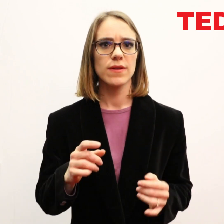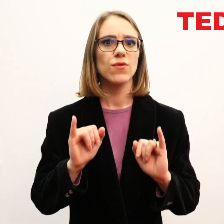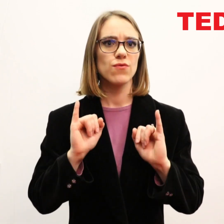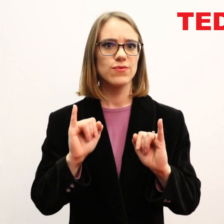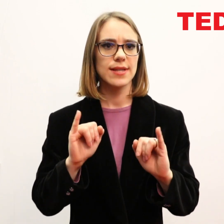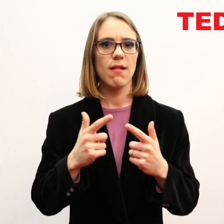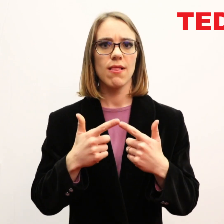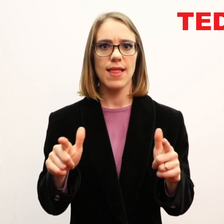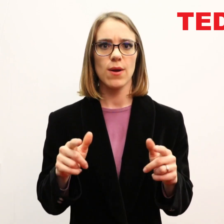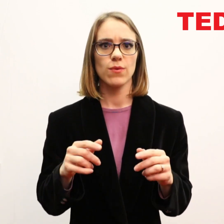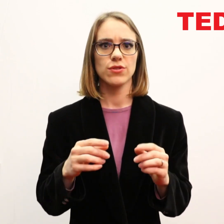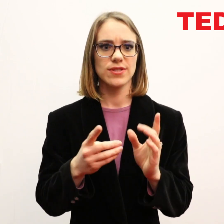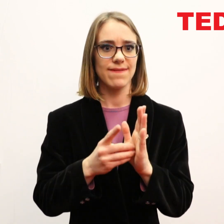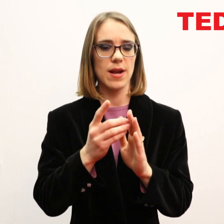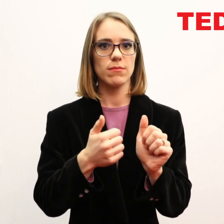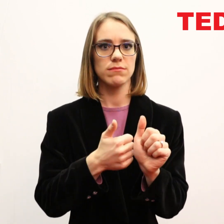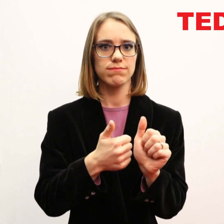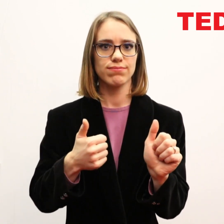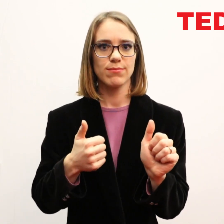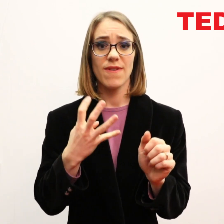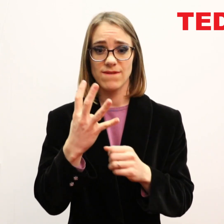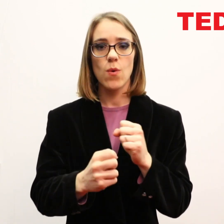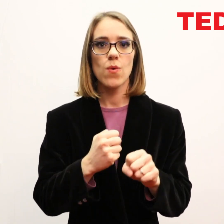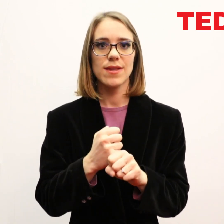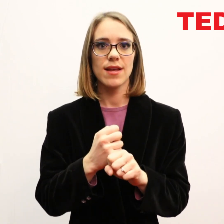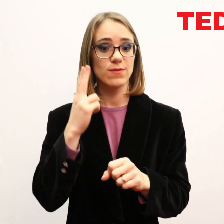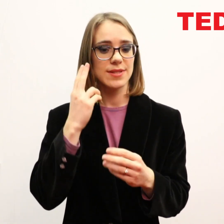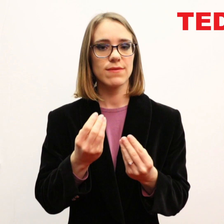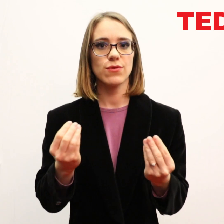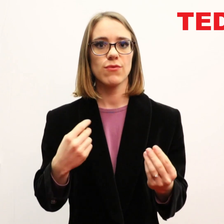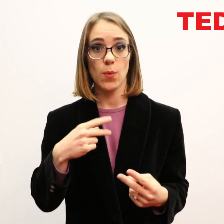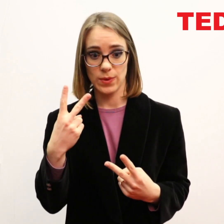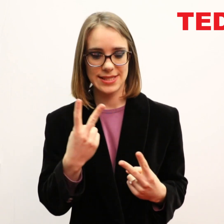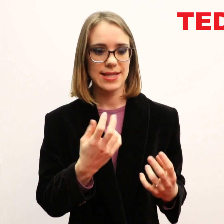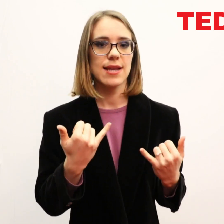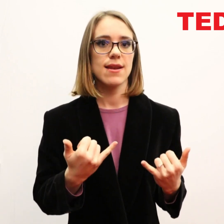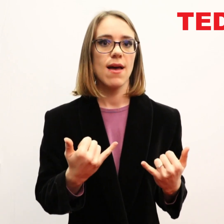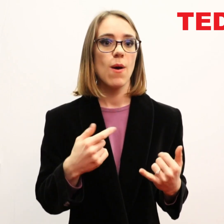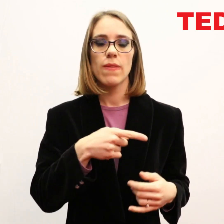So if we consider this four-year gap in critical language development in deaf children,